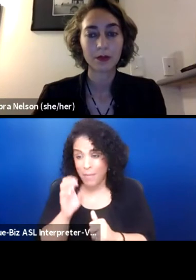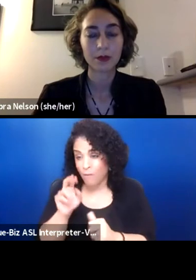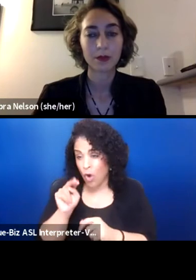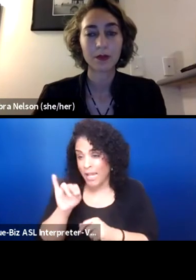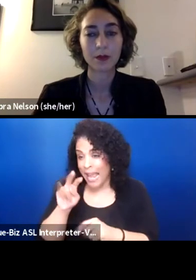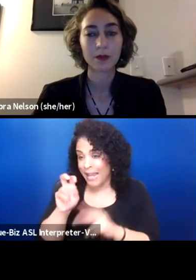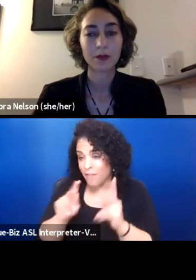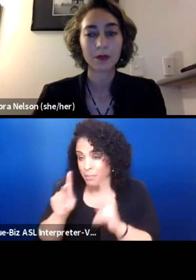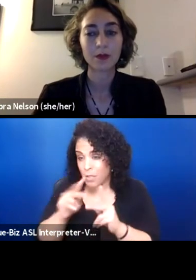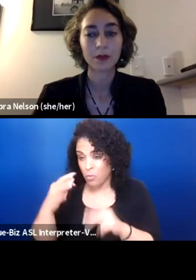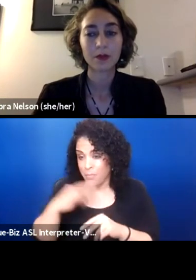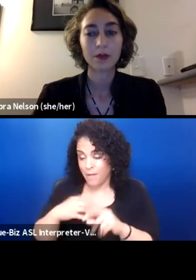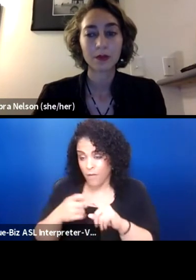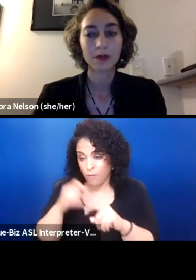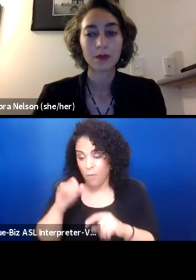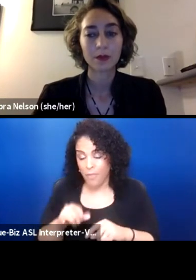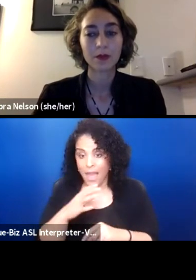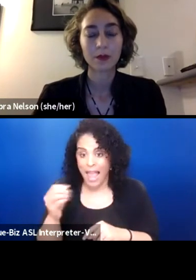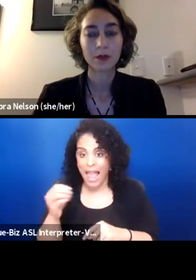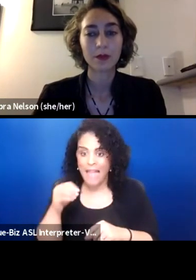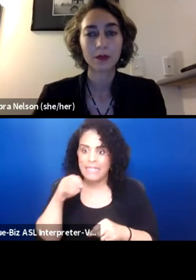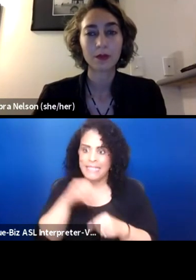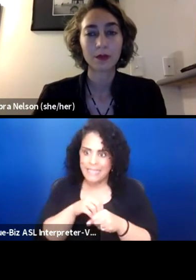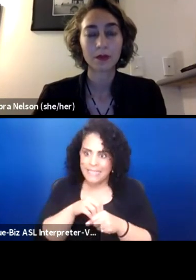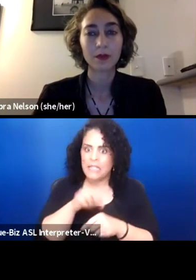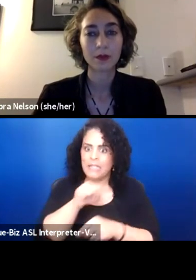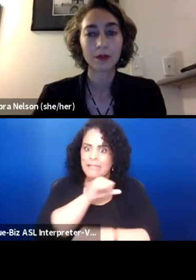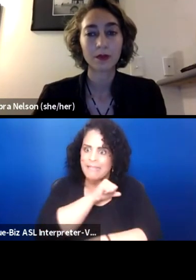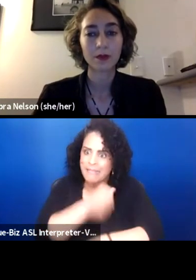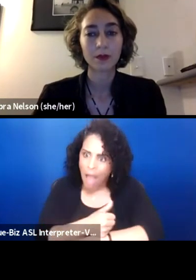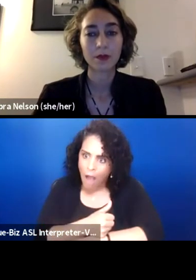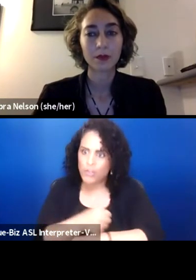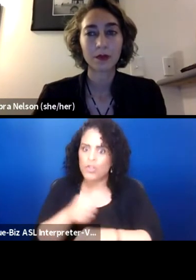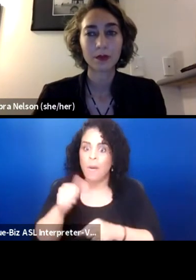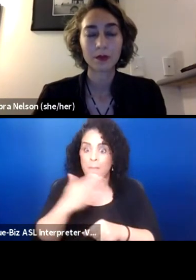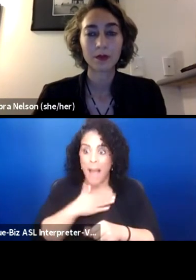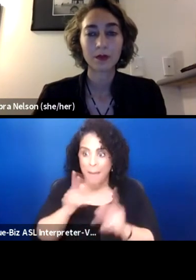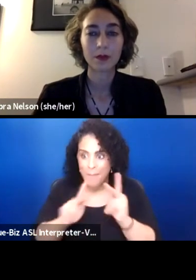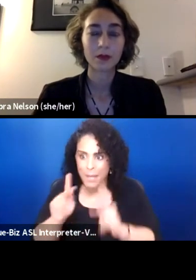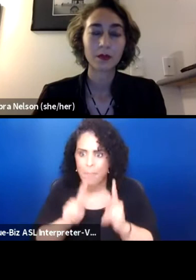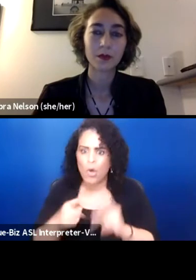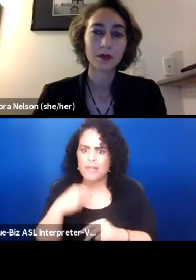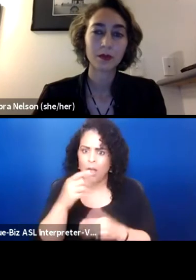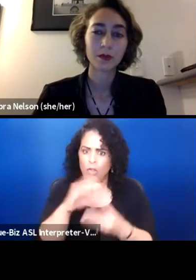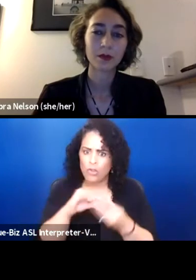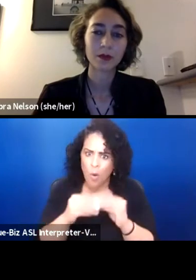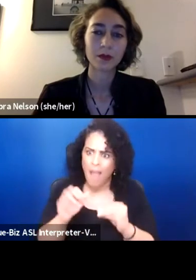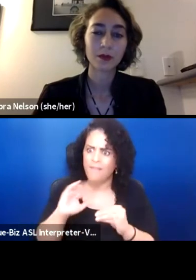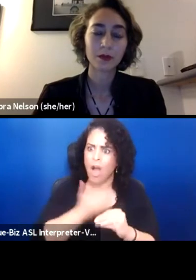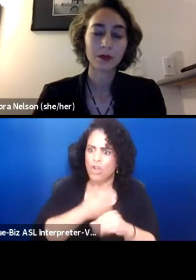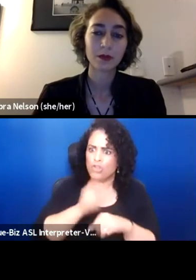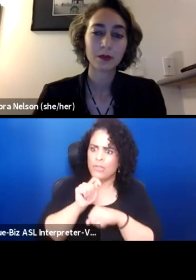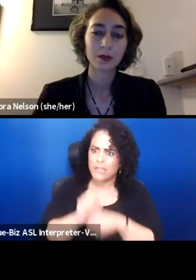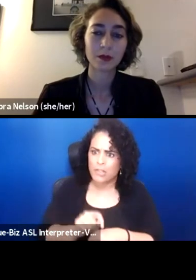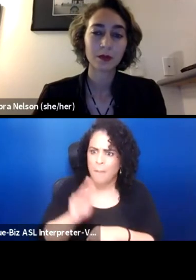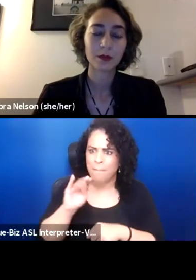to benefit from, and in sovereignty, my people telling the stories of our traditional mythic stories and legends as well as our history,